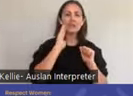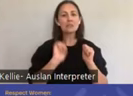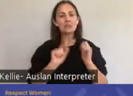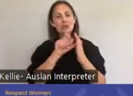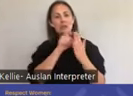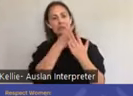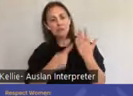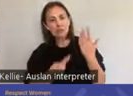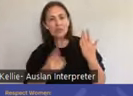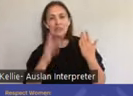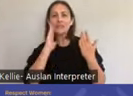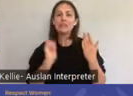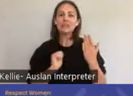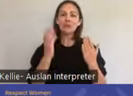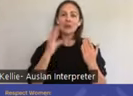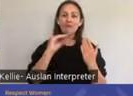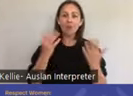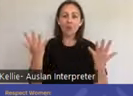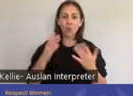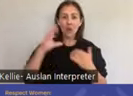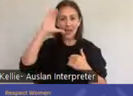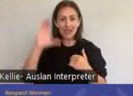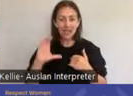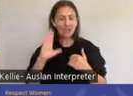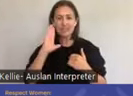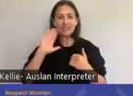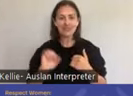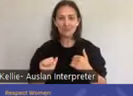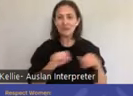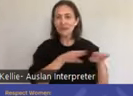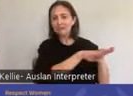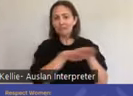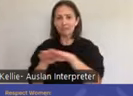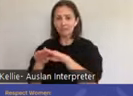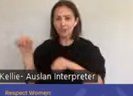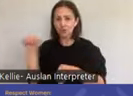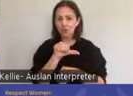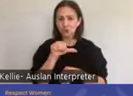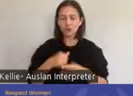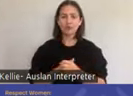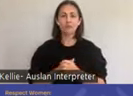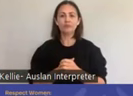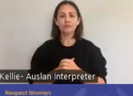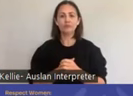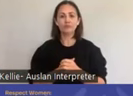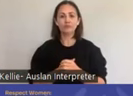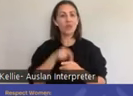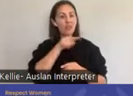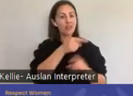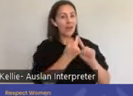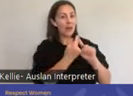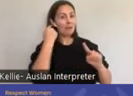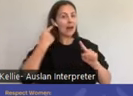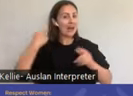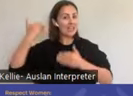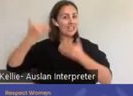It provides an understanding of individuals lived experience including their sexual and reproductive health and well-being. Okay,